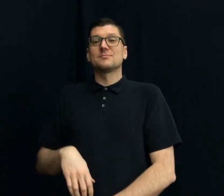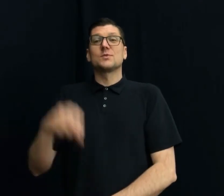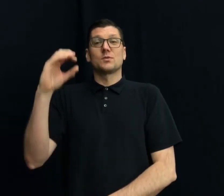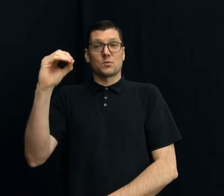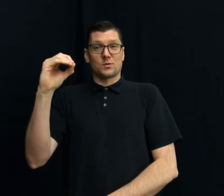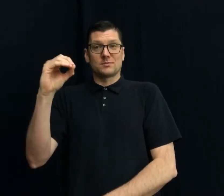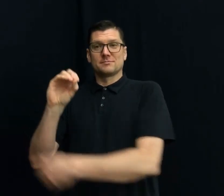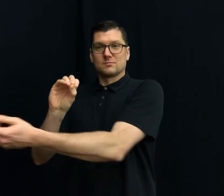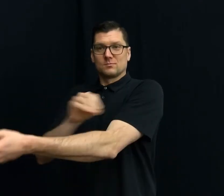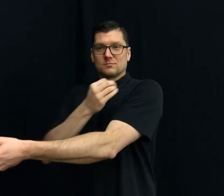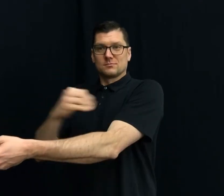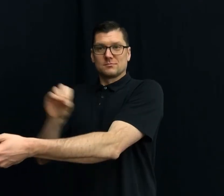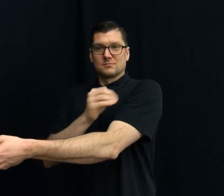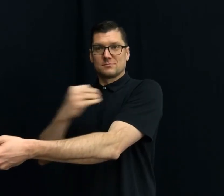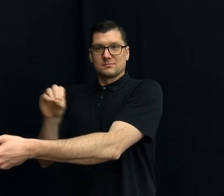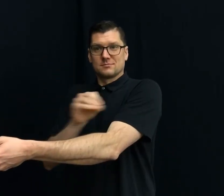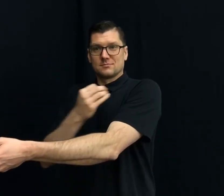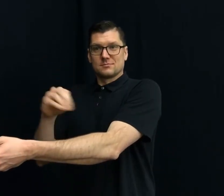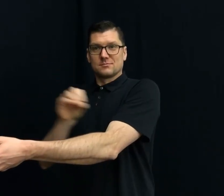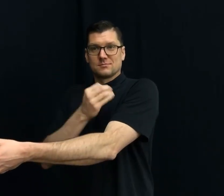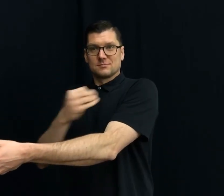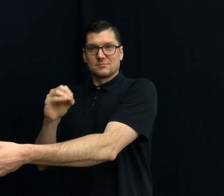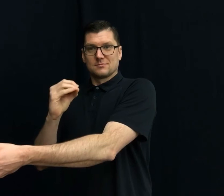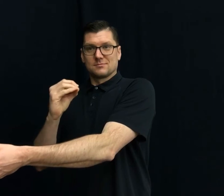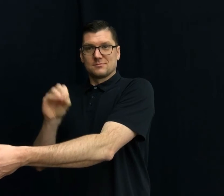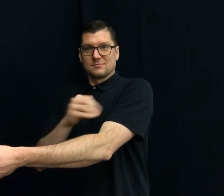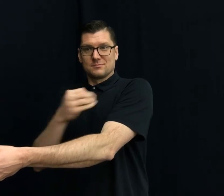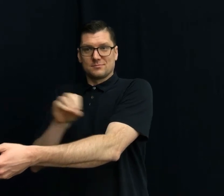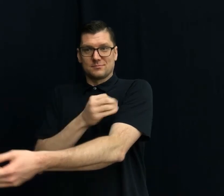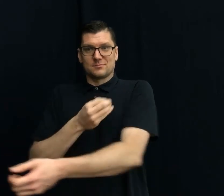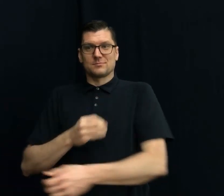ORCHESTRA